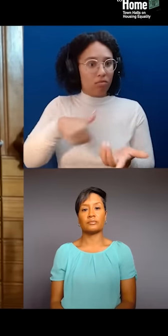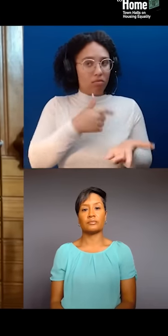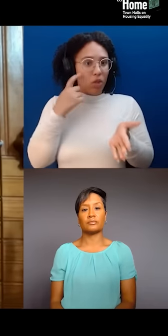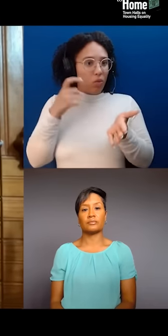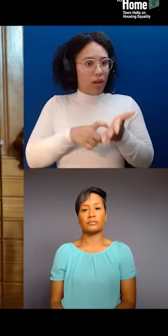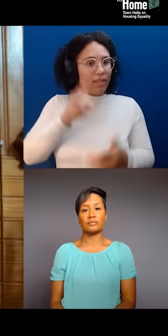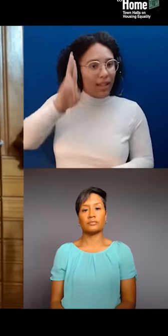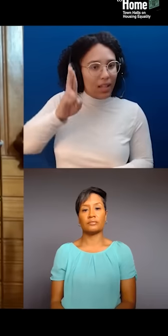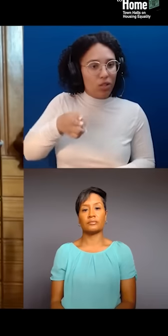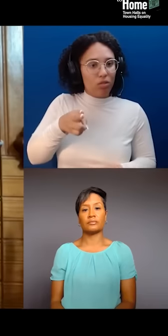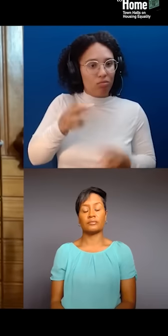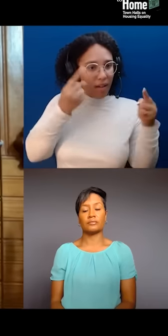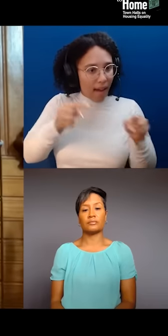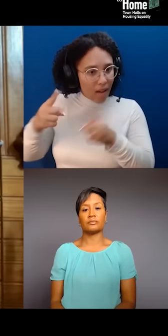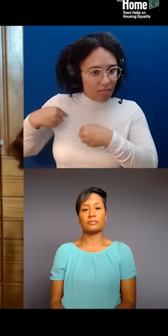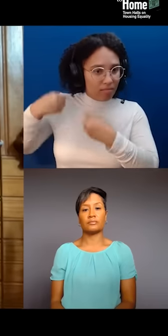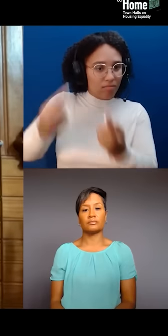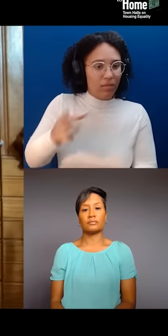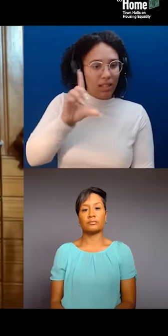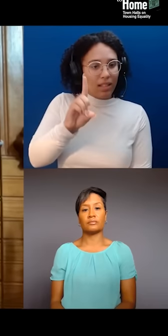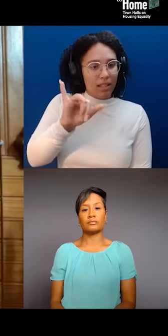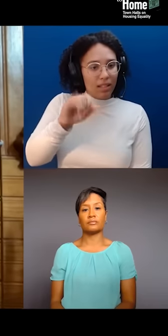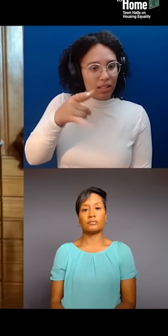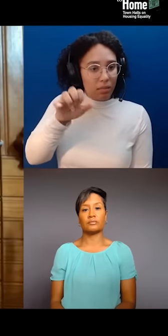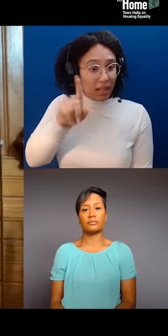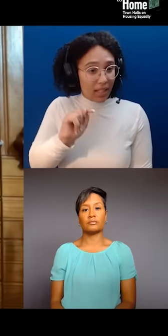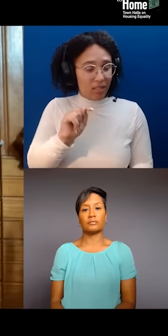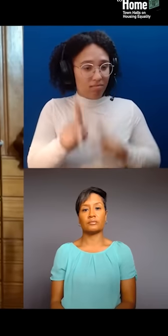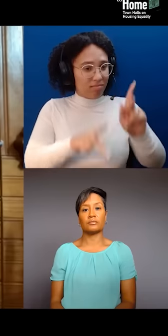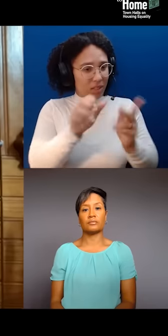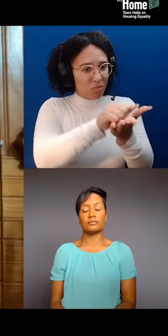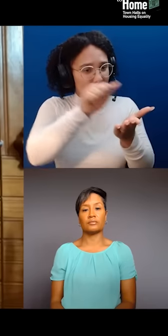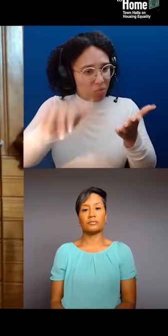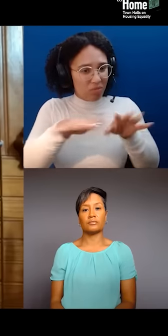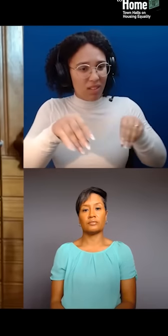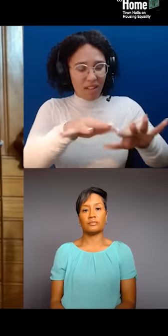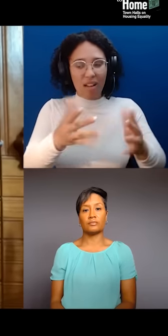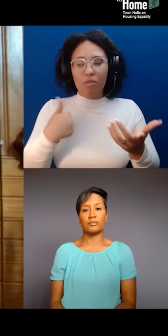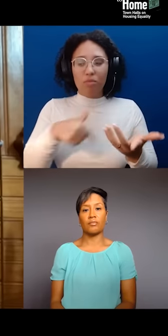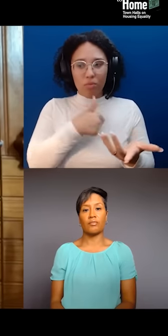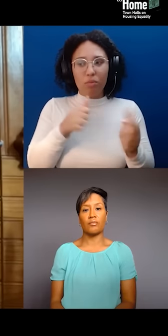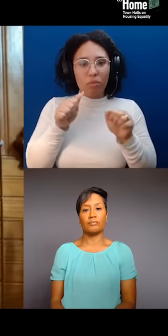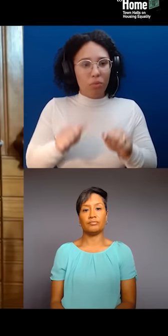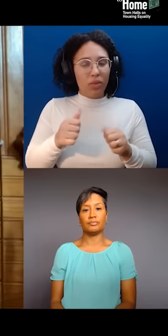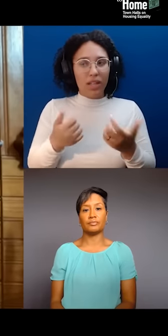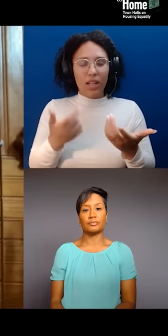and start to dismantle it from those perspectives. One of the concerns that we have at Forge Project